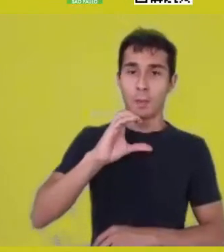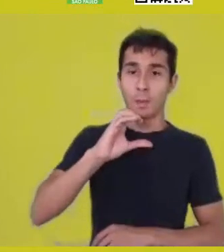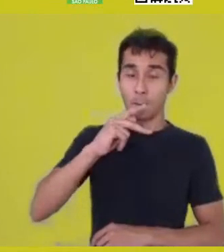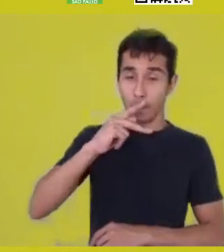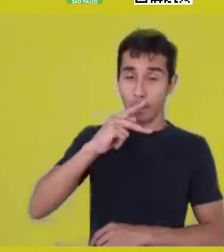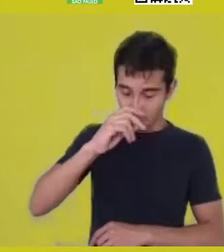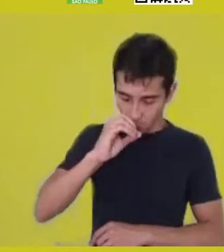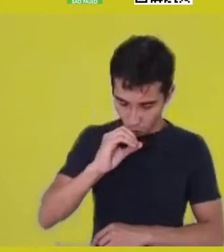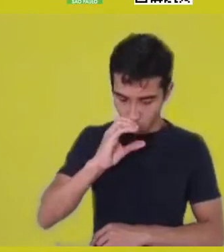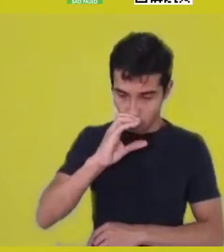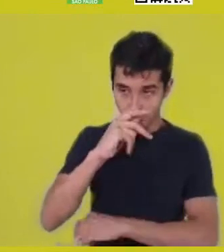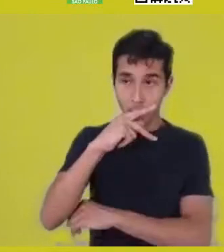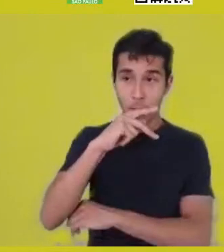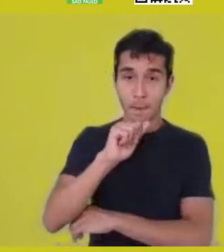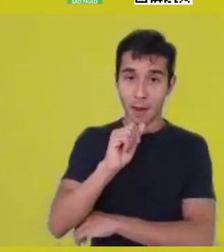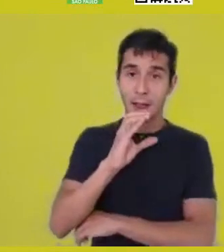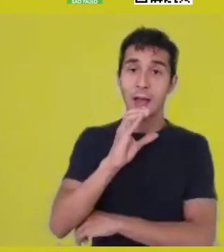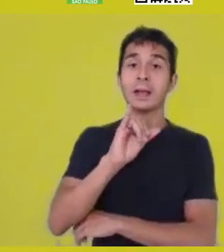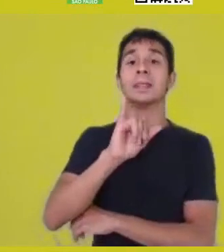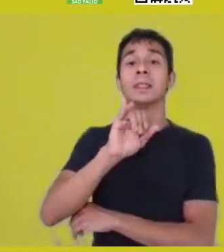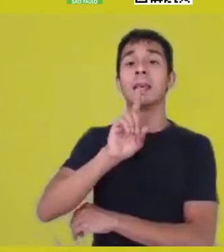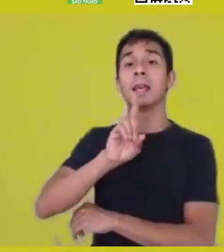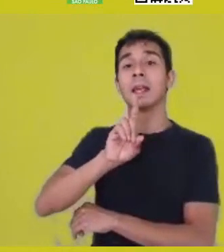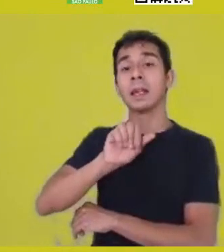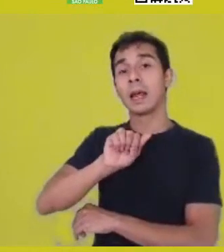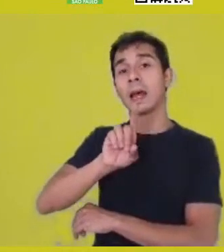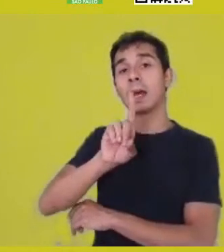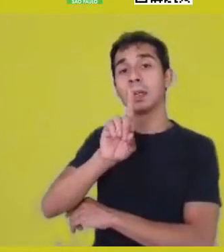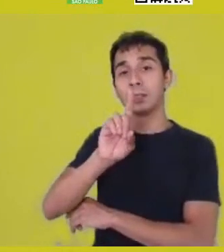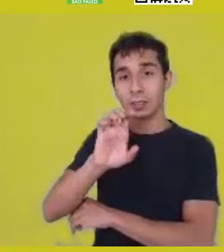is exactly this place you cannot cross.